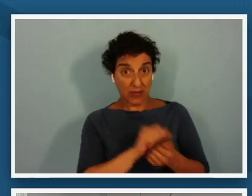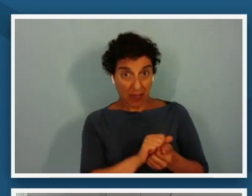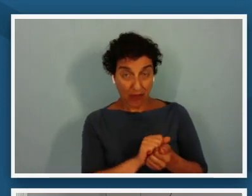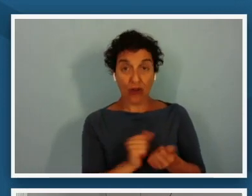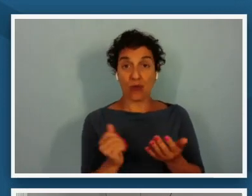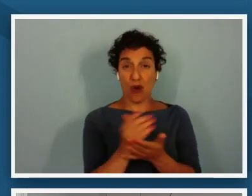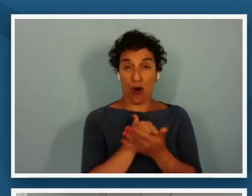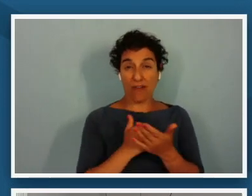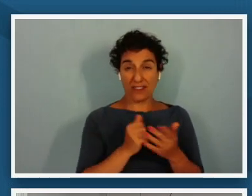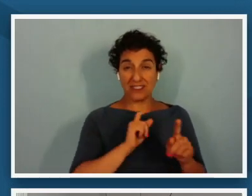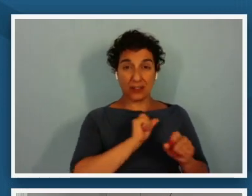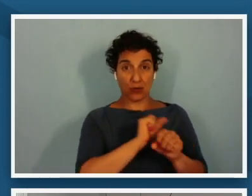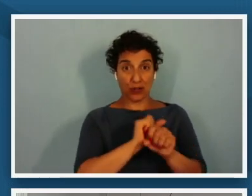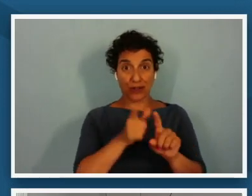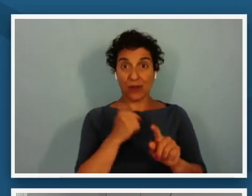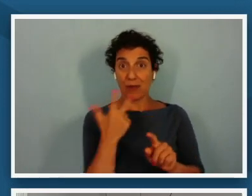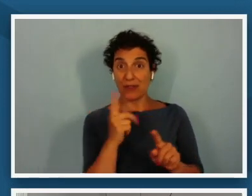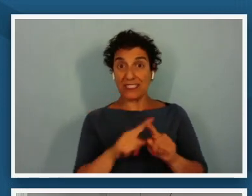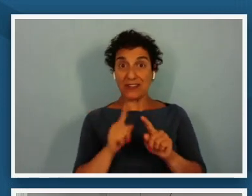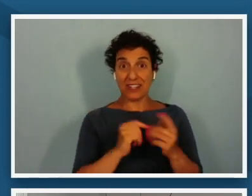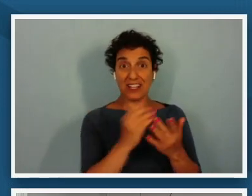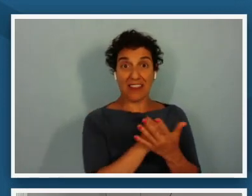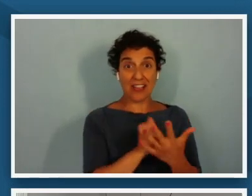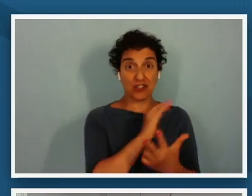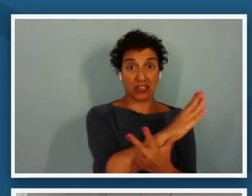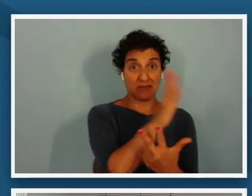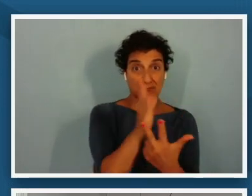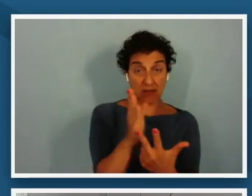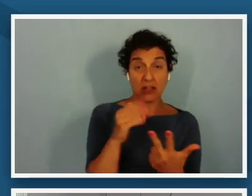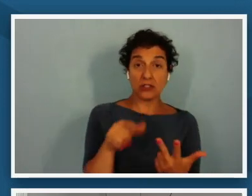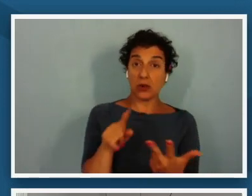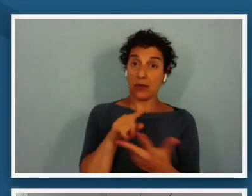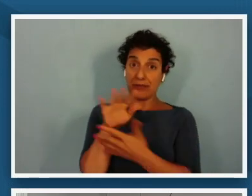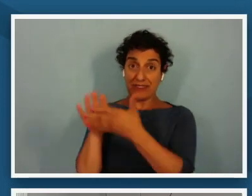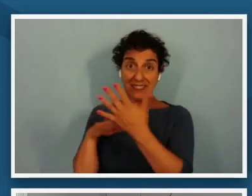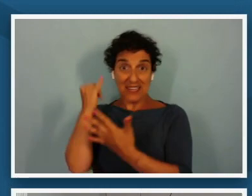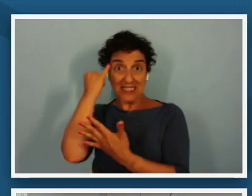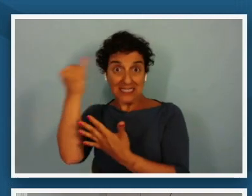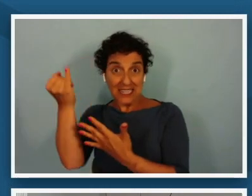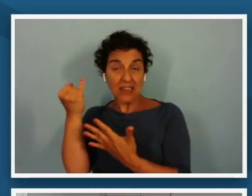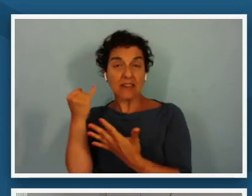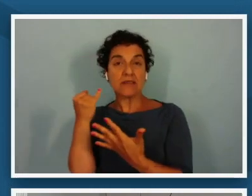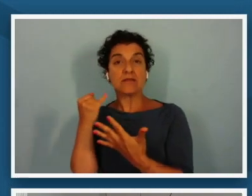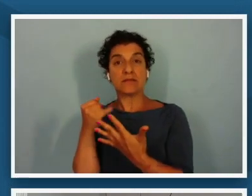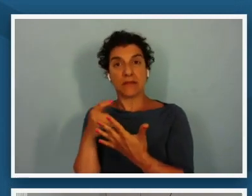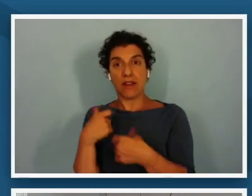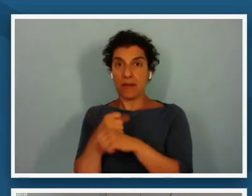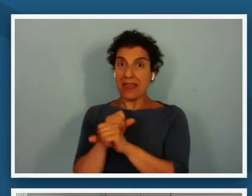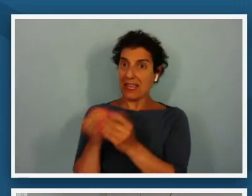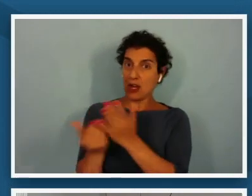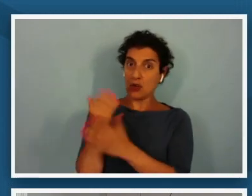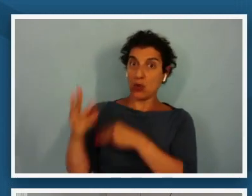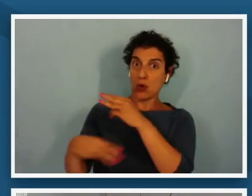a way to hold tight to these ideas